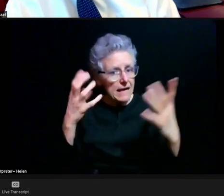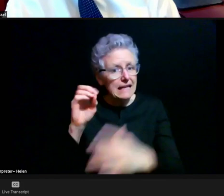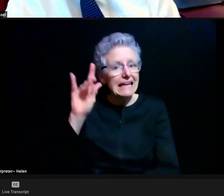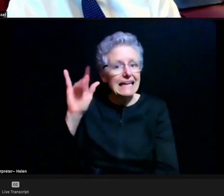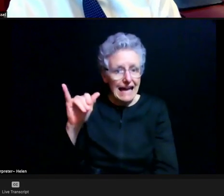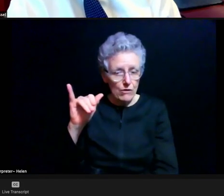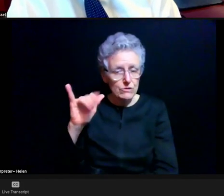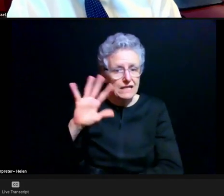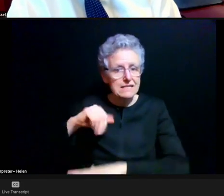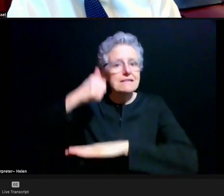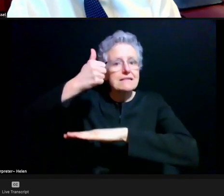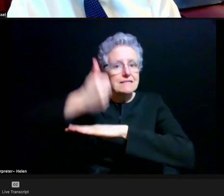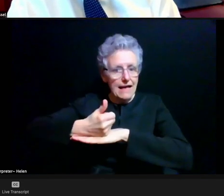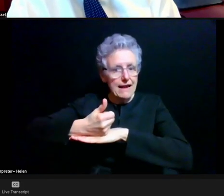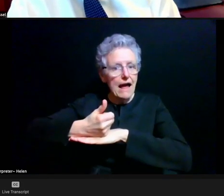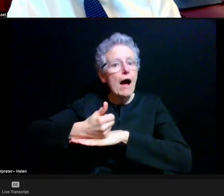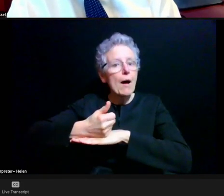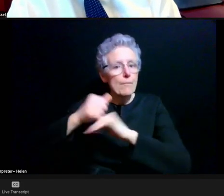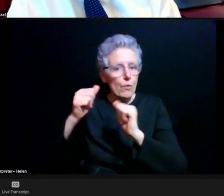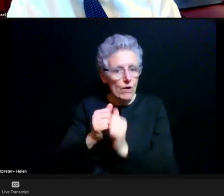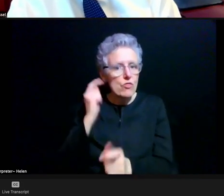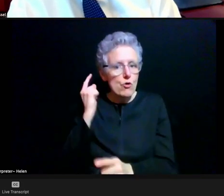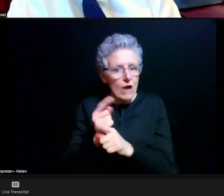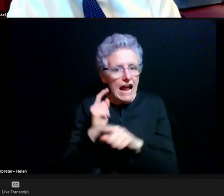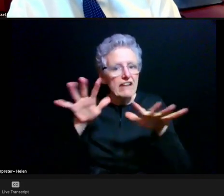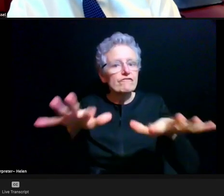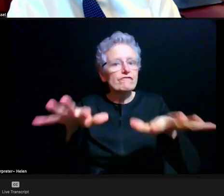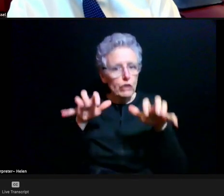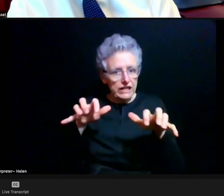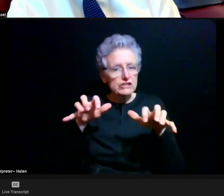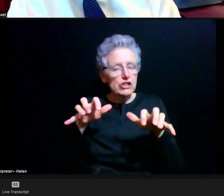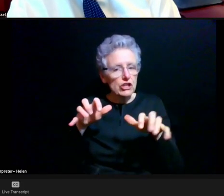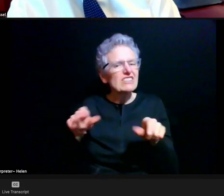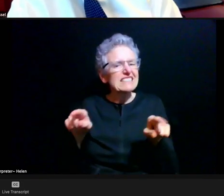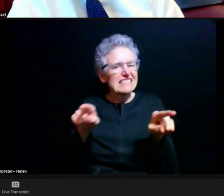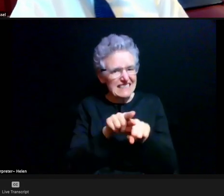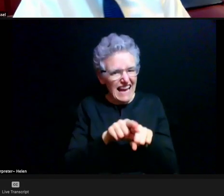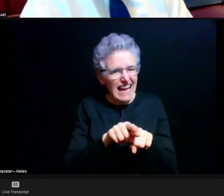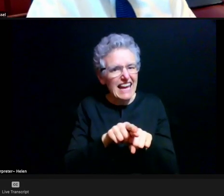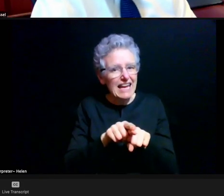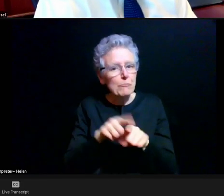with the proper freezers and the same sort of logistical infrastructure that we had to build